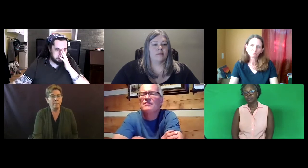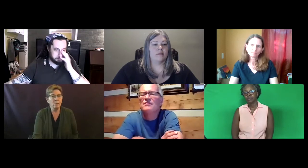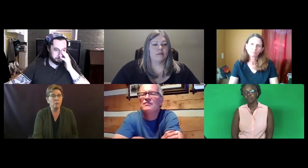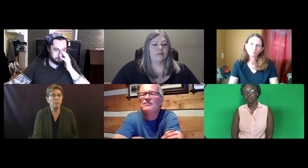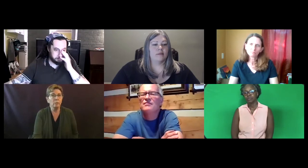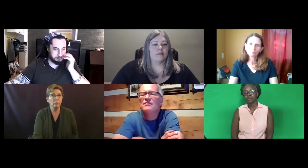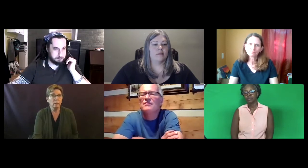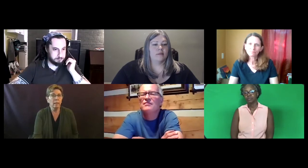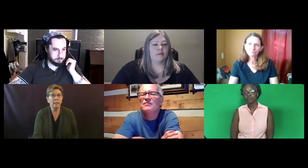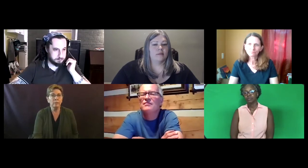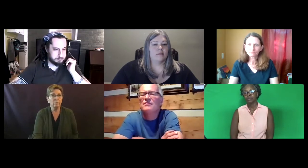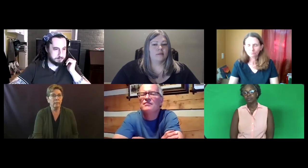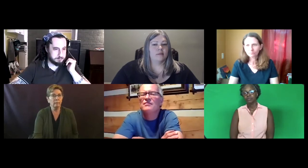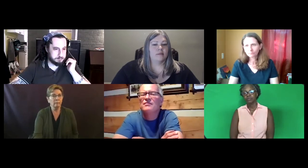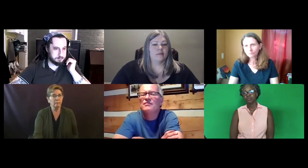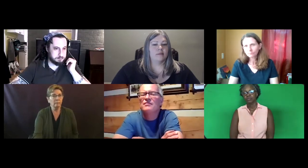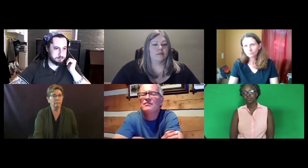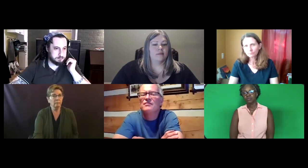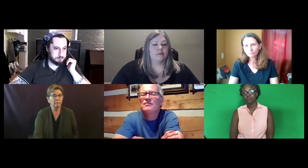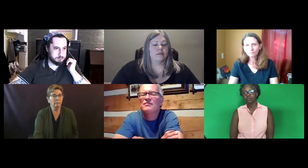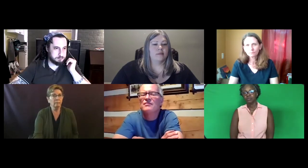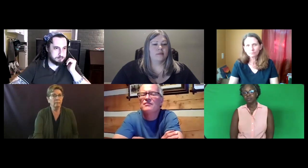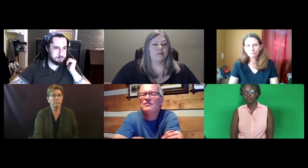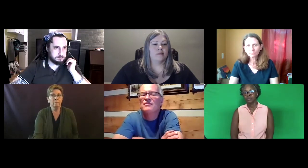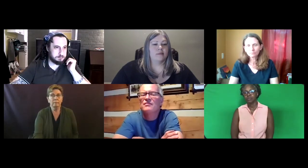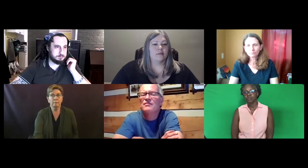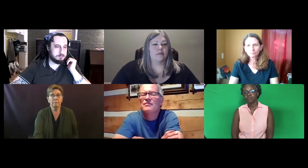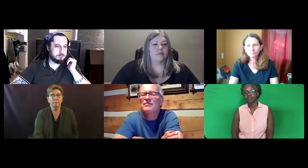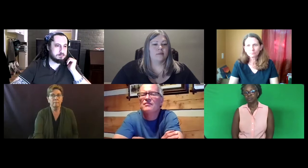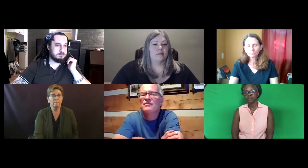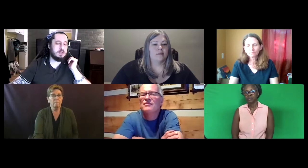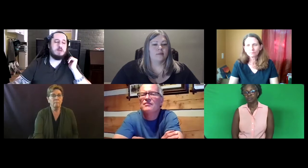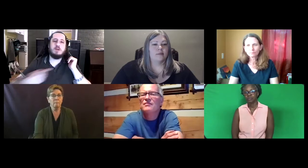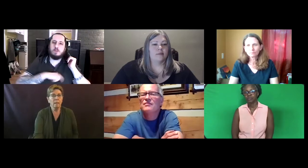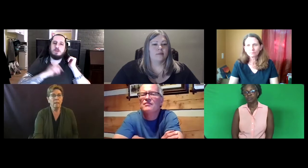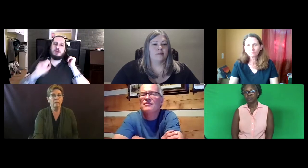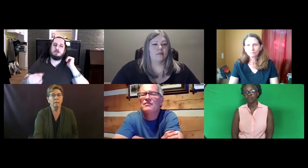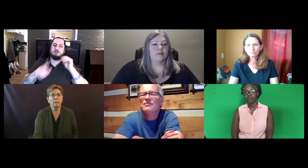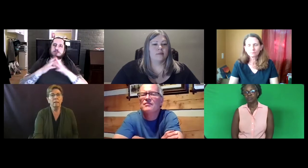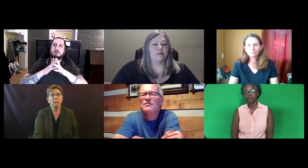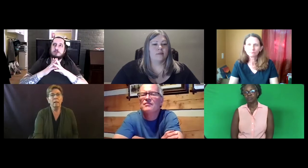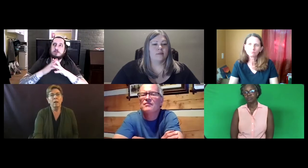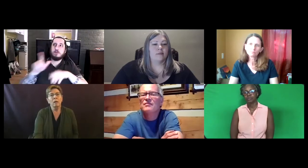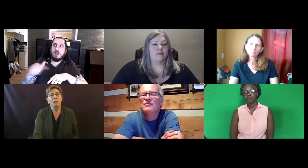a two-year AA degree.